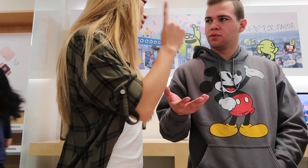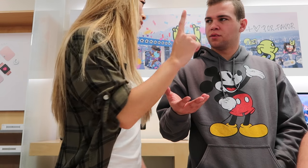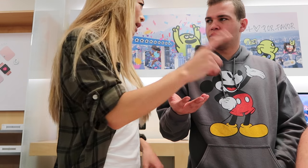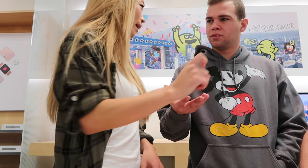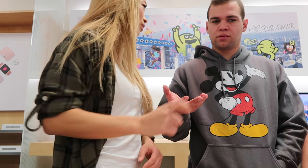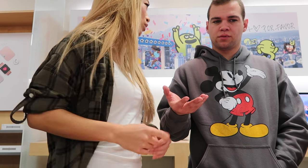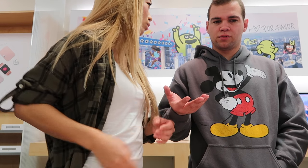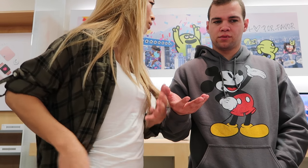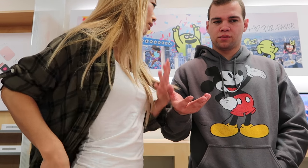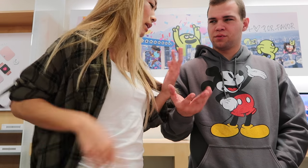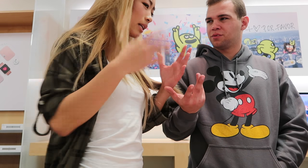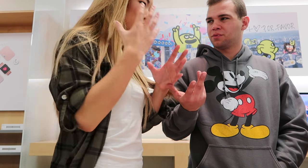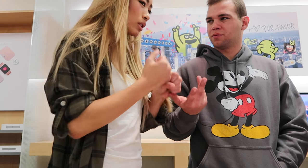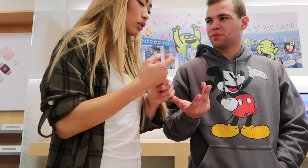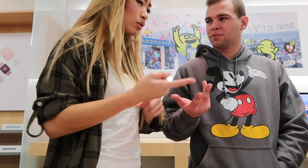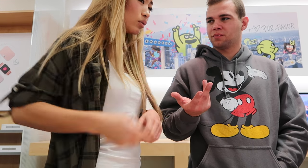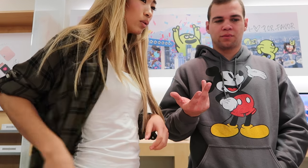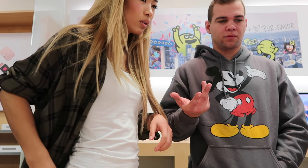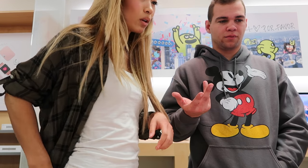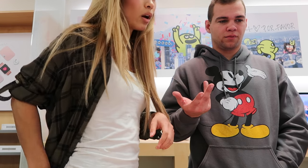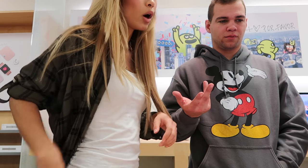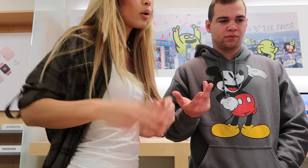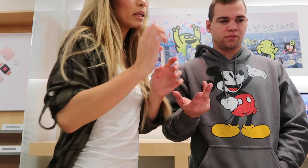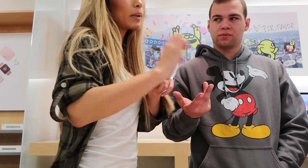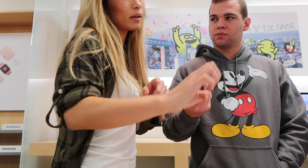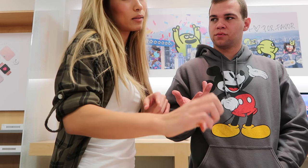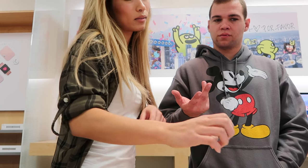I don't think you have to they trust you Genius: They might require an email Oh, email